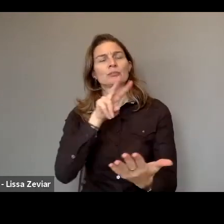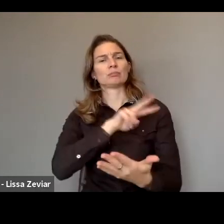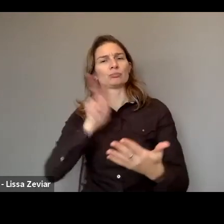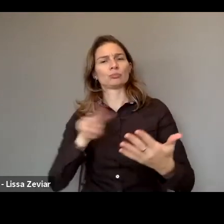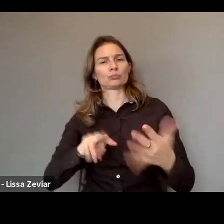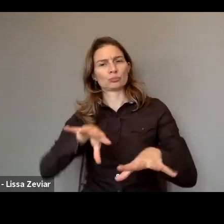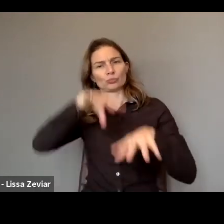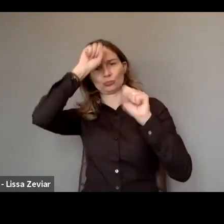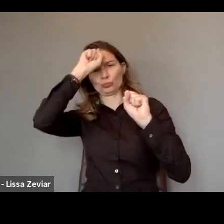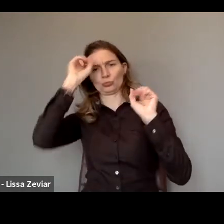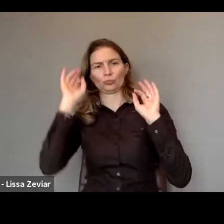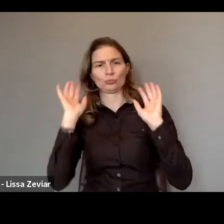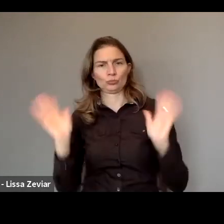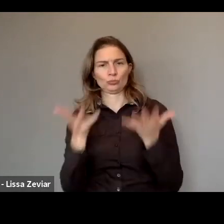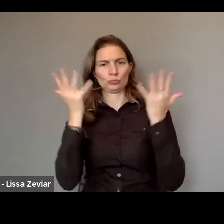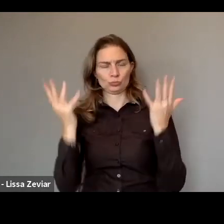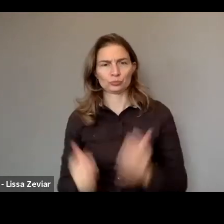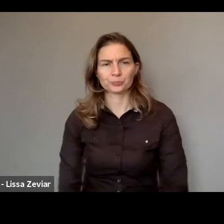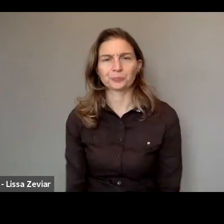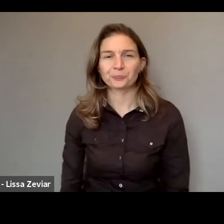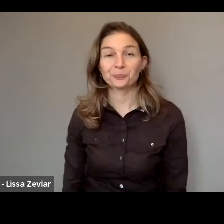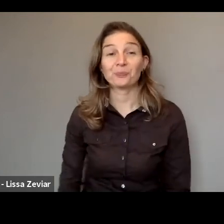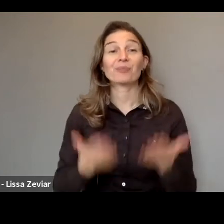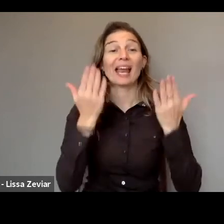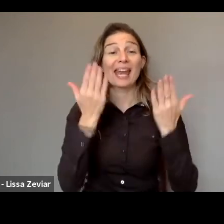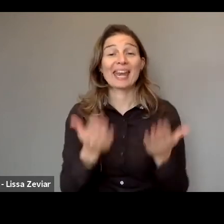we have with us Rachel Eapen Paul.